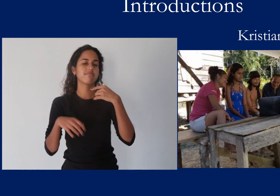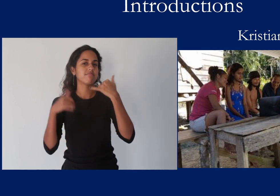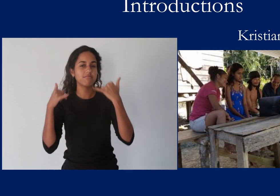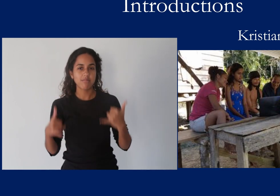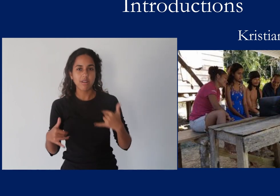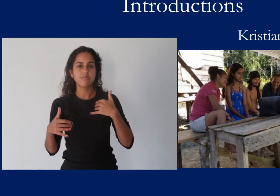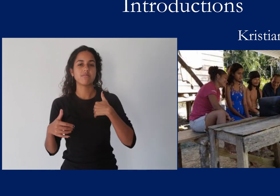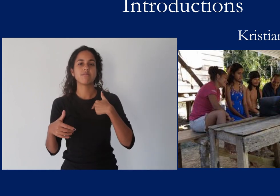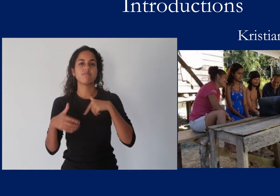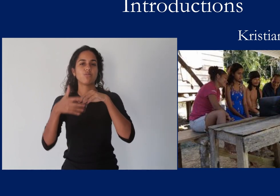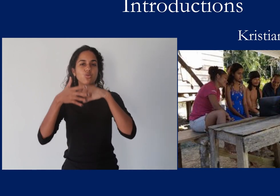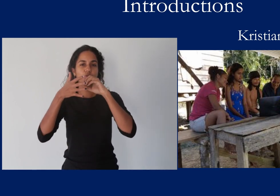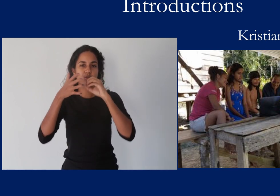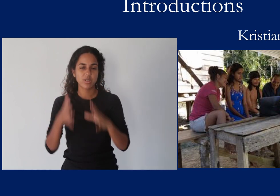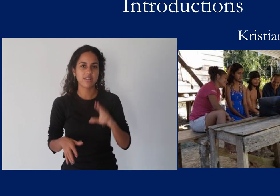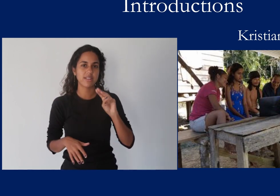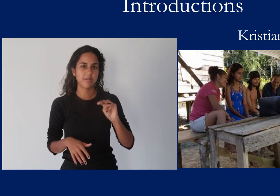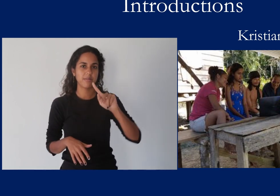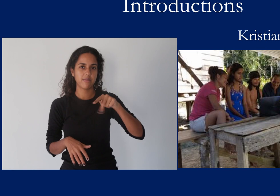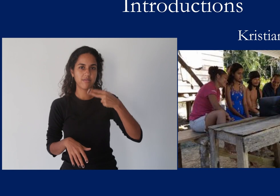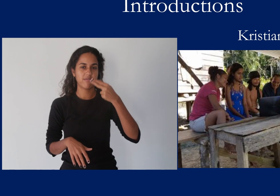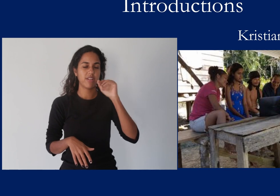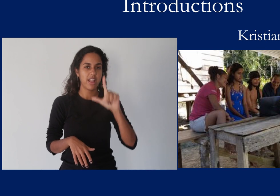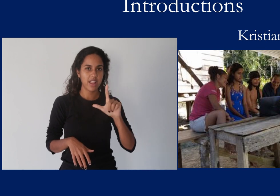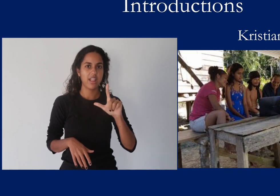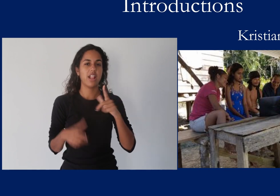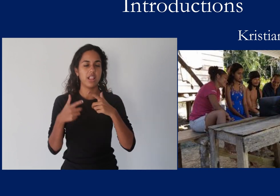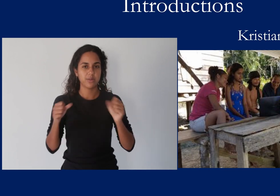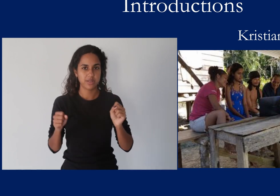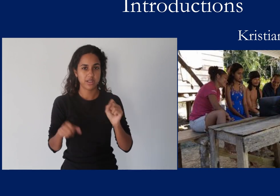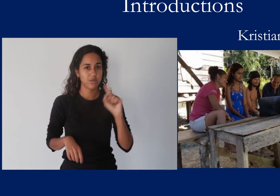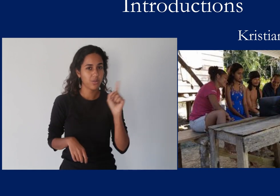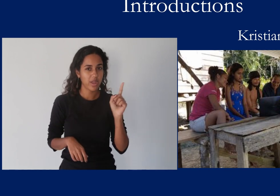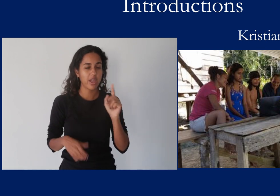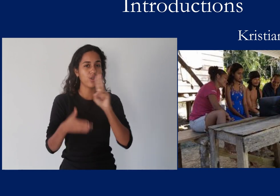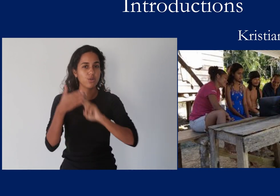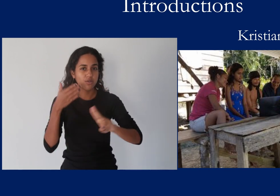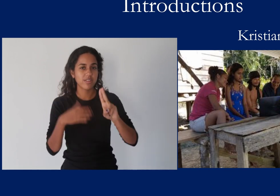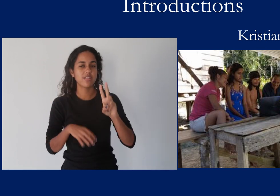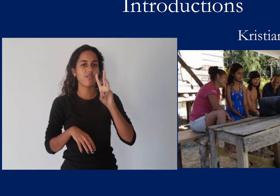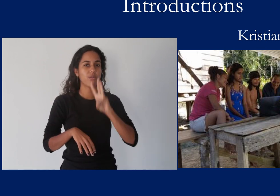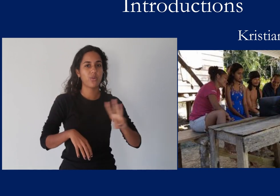I'm hearing. I'm currently an MPhil student in Linguistics at the University of the West Indies.